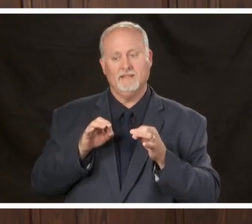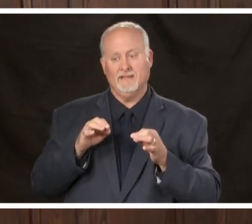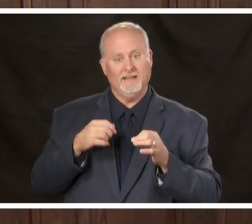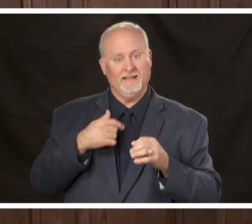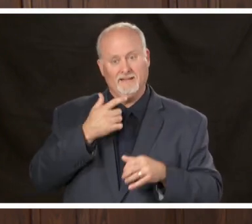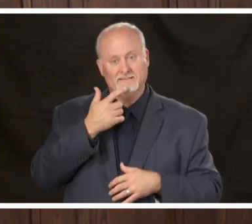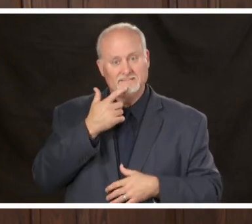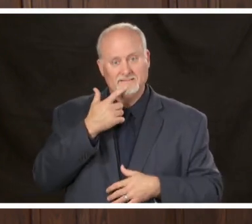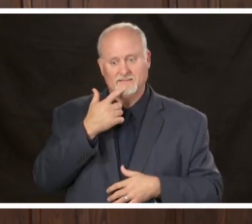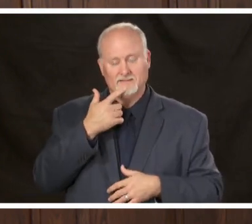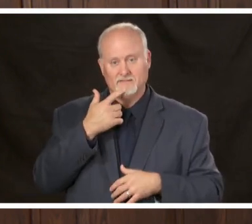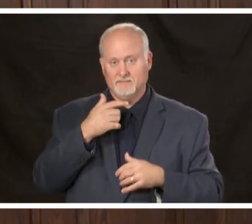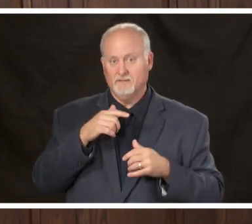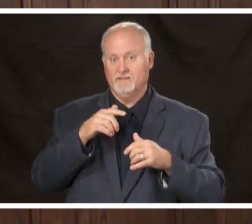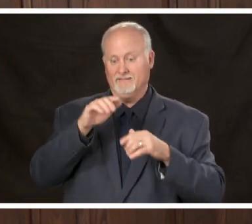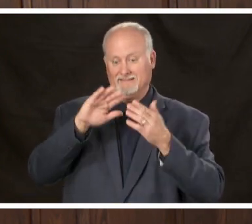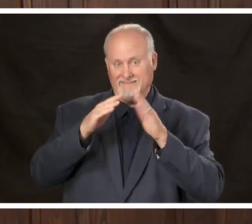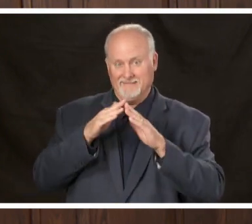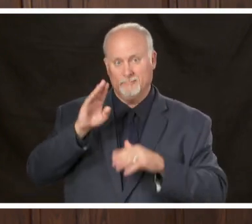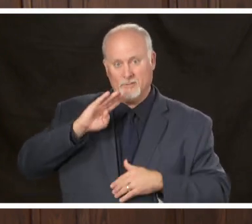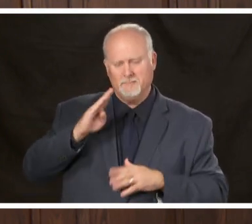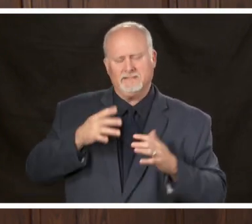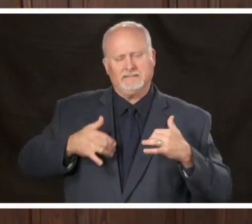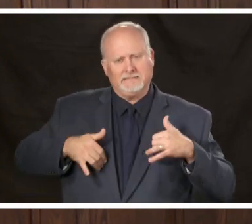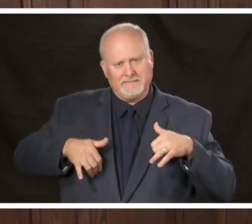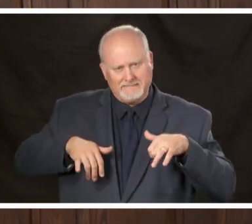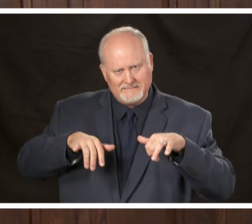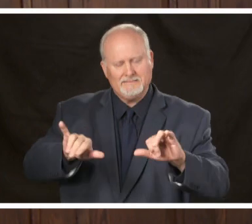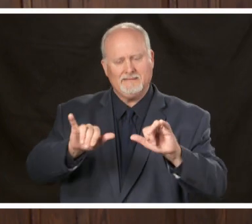staying the following the city of Birmingham is still under a state of an